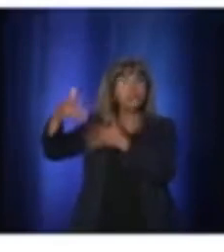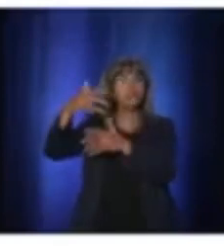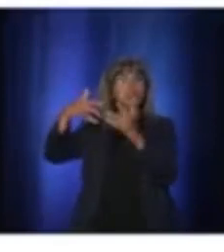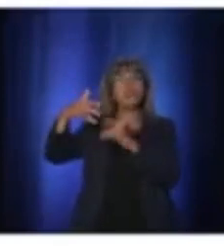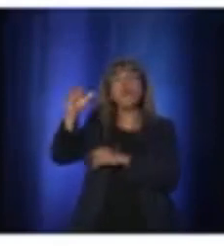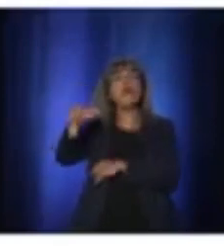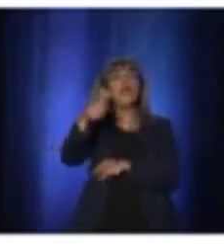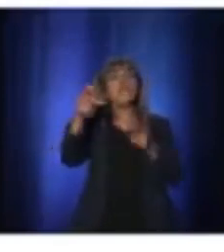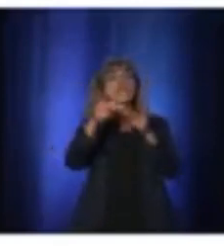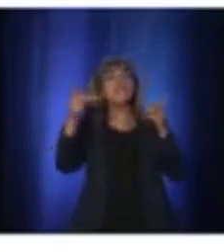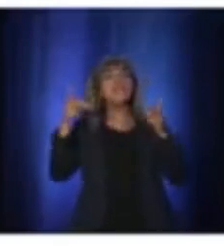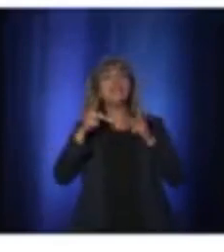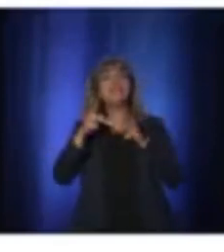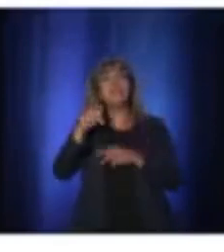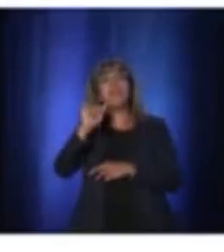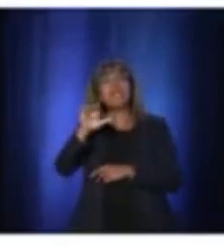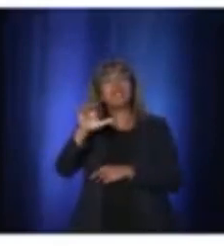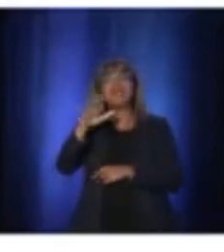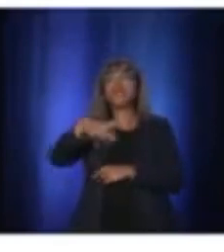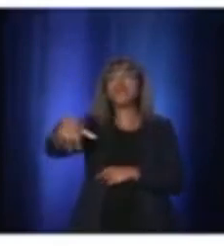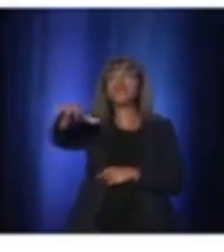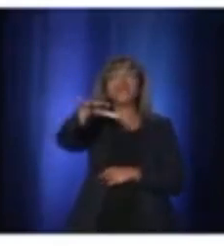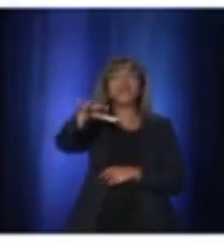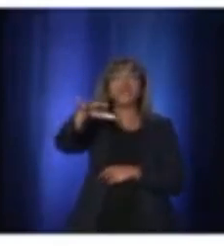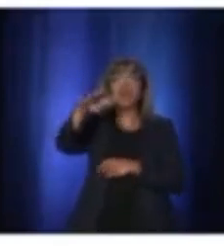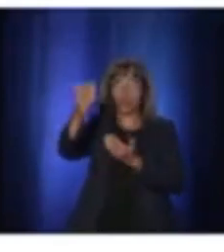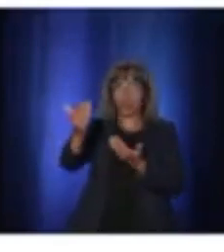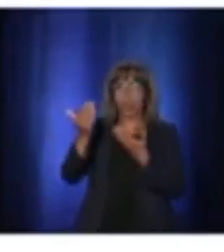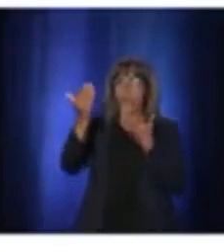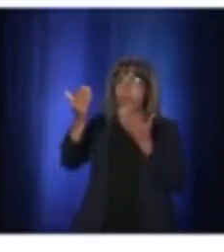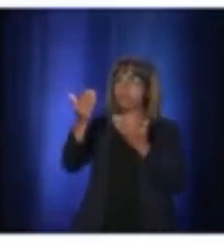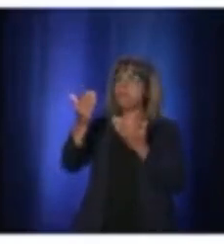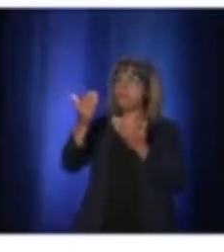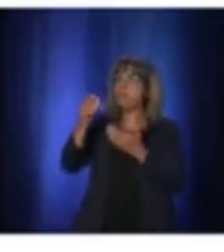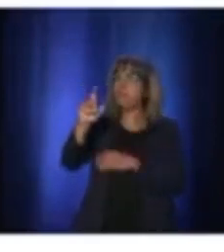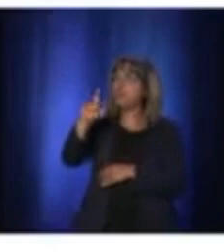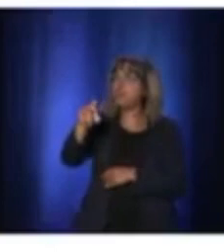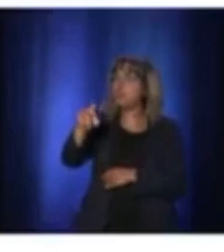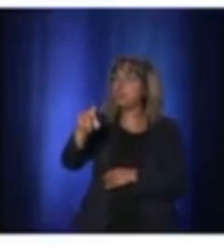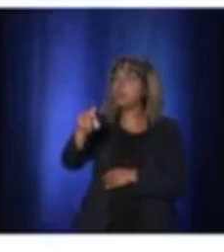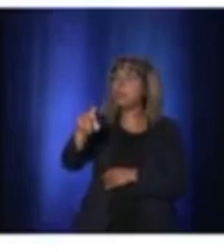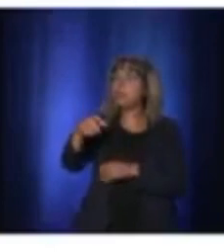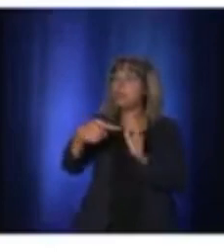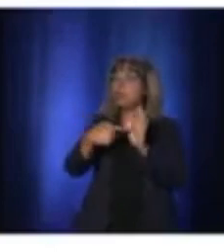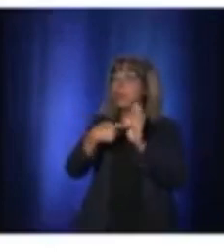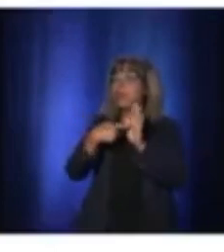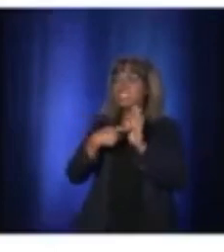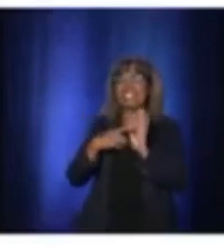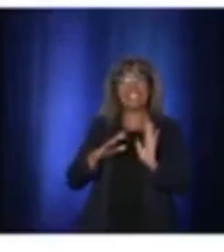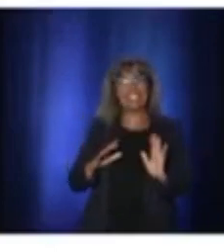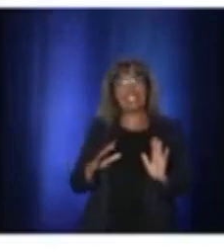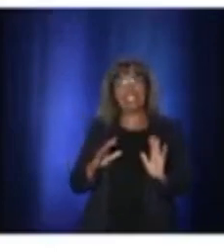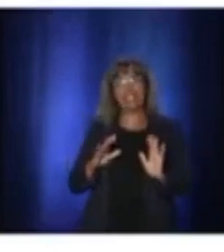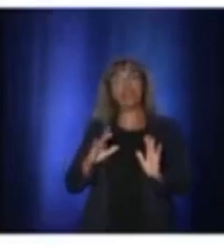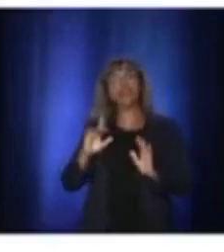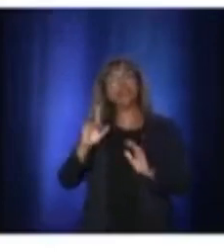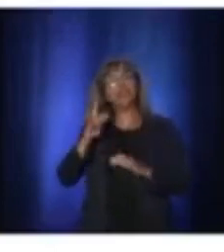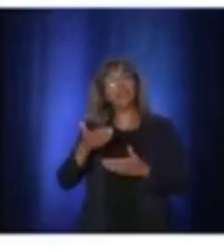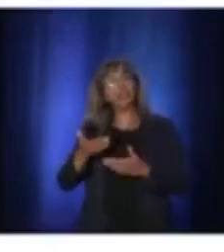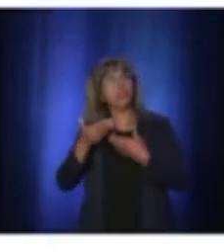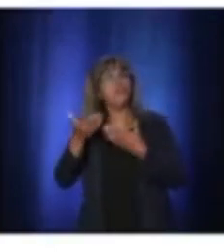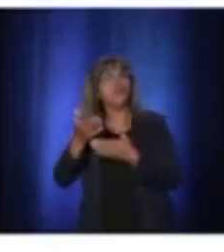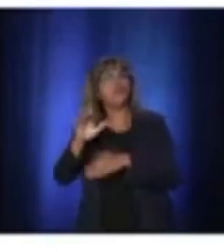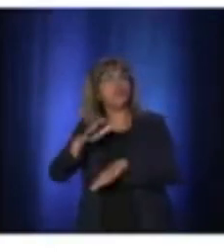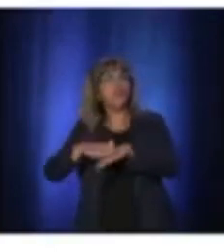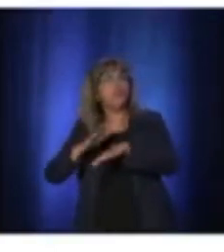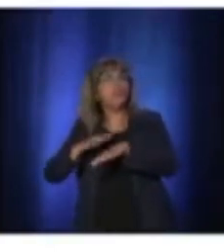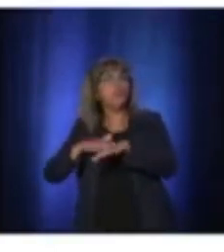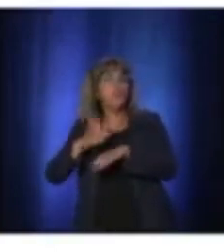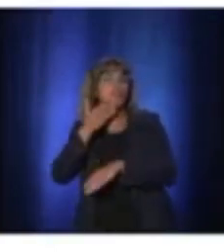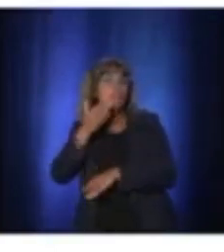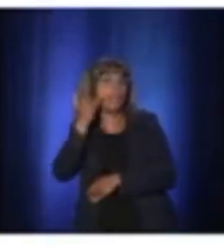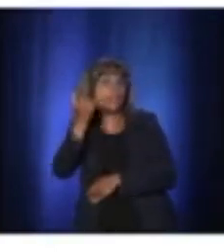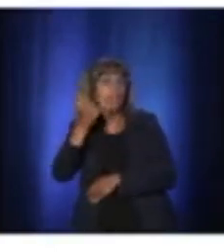wearing a mask but for now we won't make it mandatory. But this could